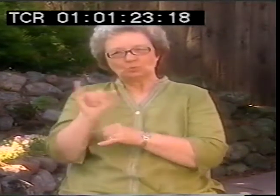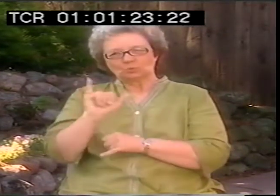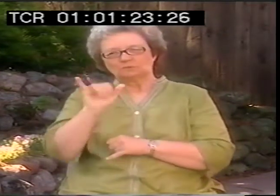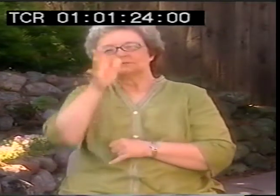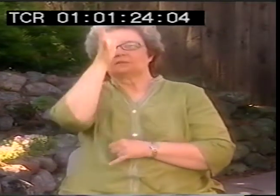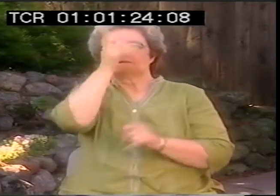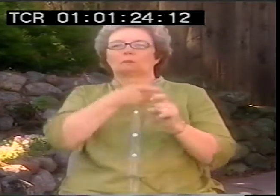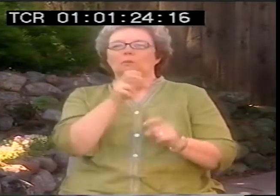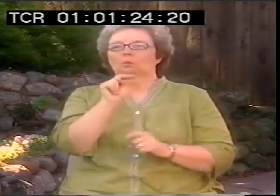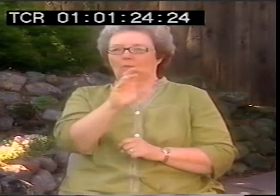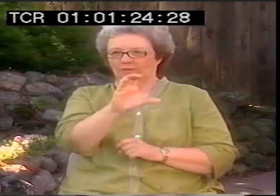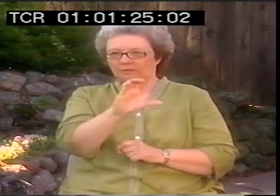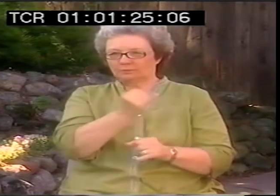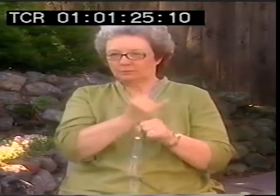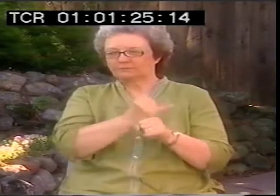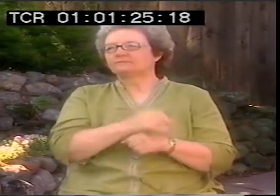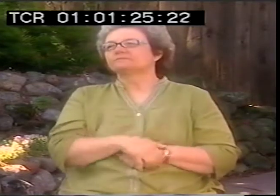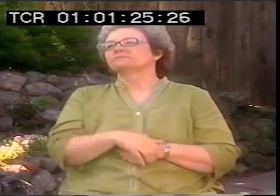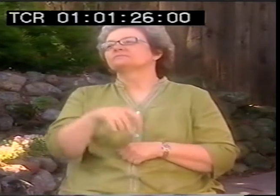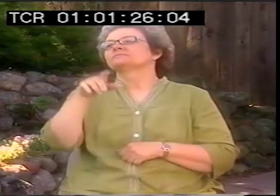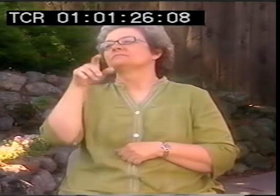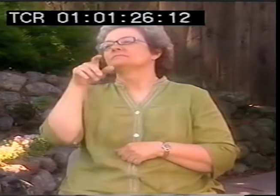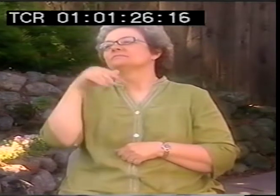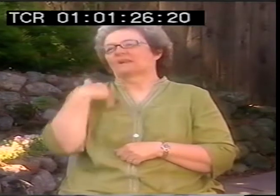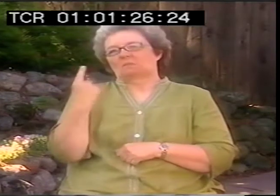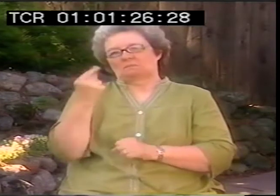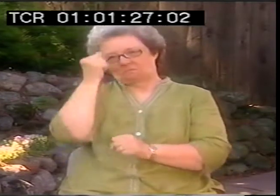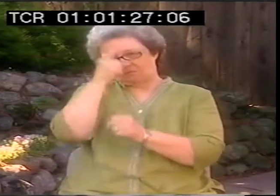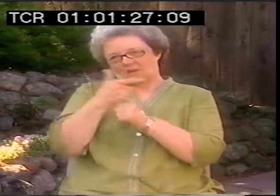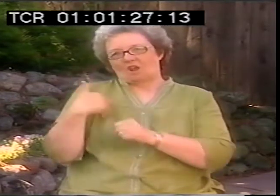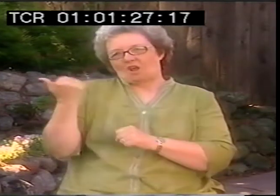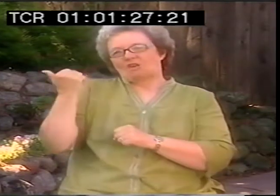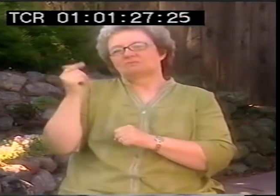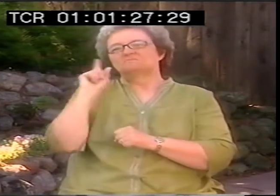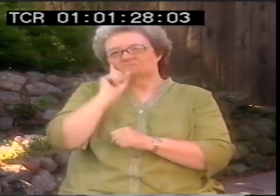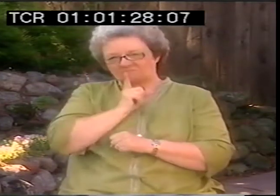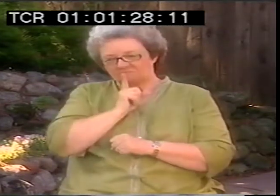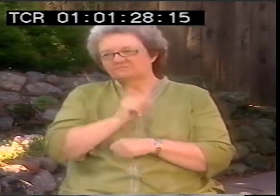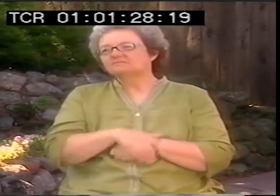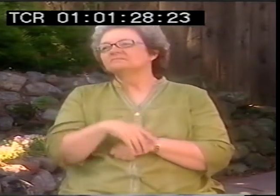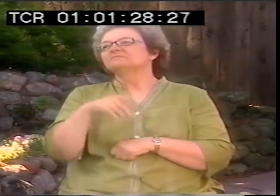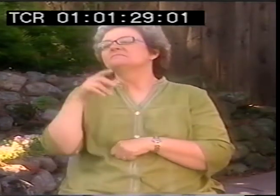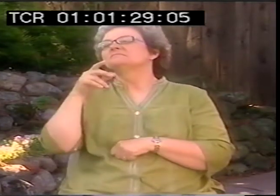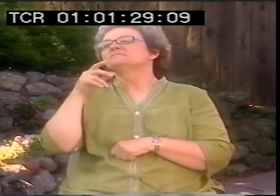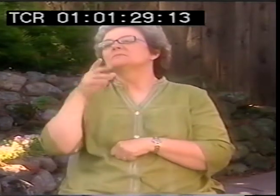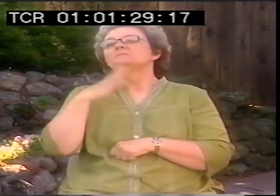My father was from North Carolina. My mother went to the Berkeley School for the Deaf. I have one brother who's deaf.